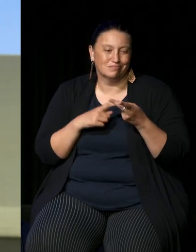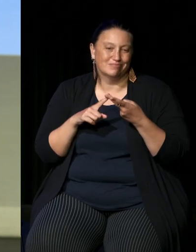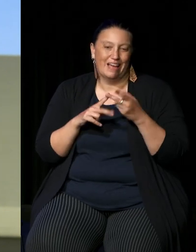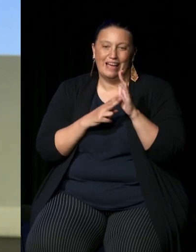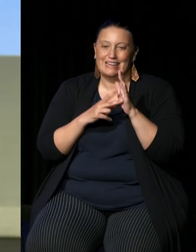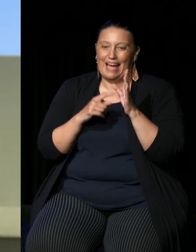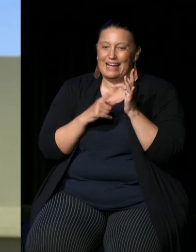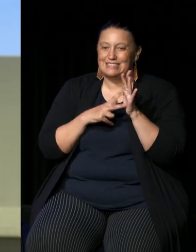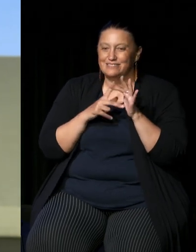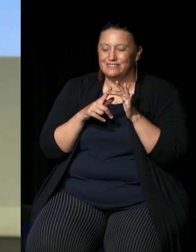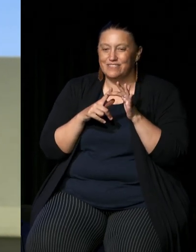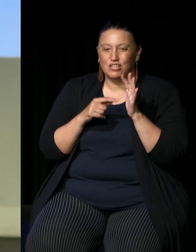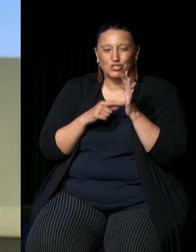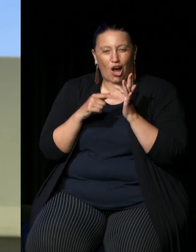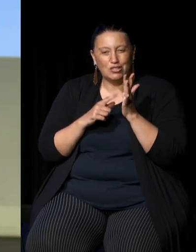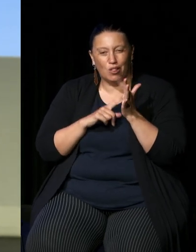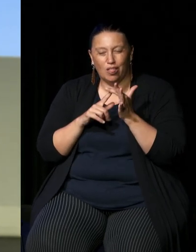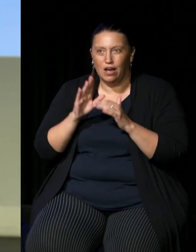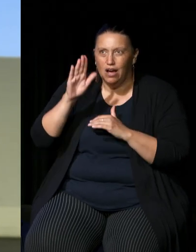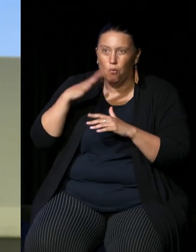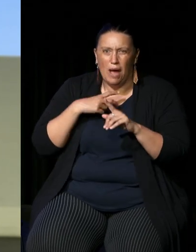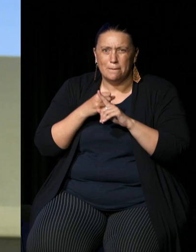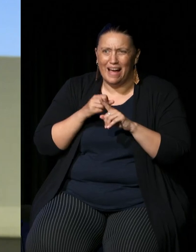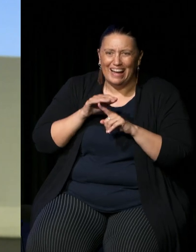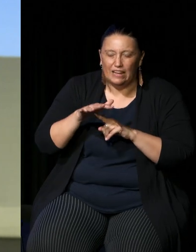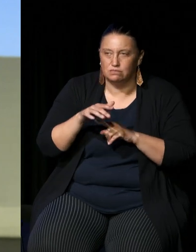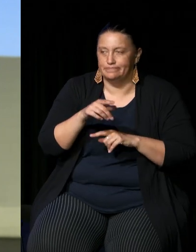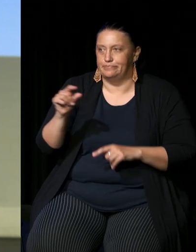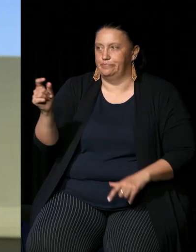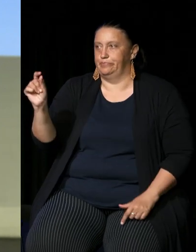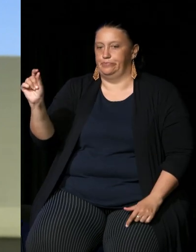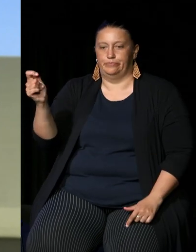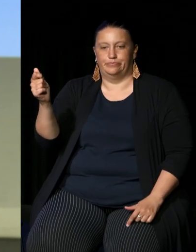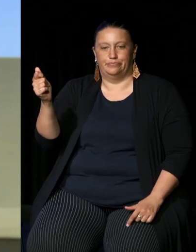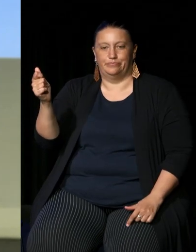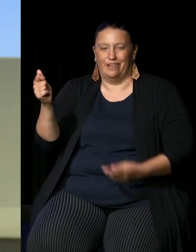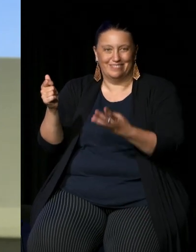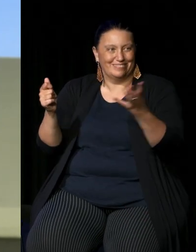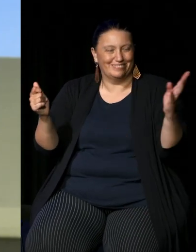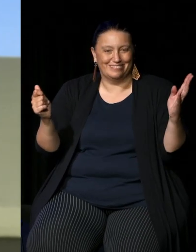laws it's hard for us to have an impact because we're such a small demographic so the voice is